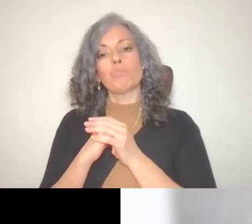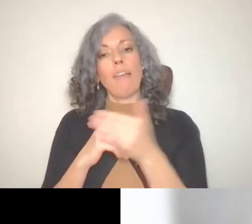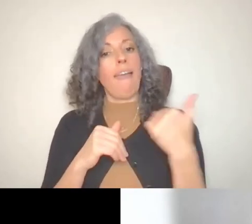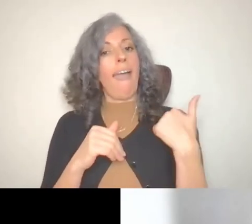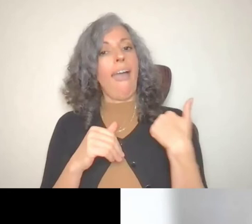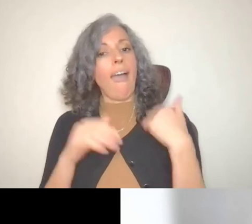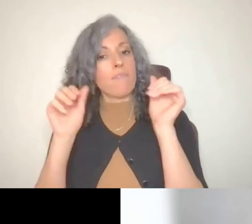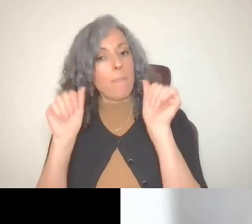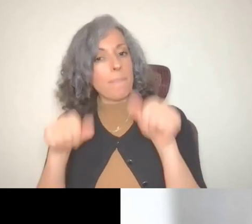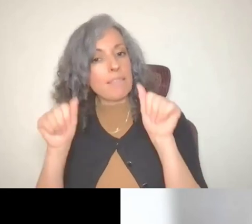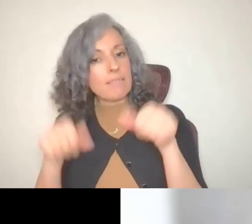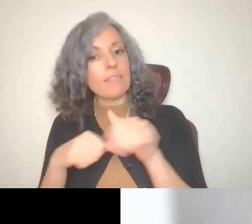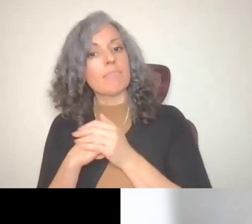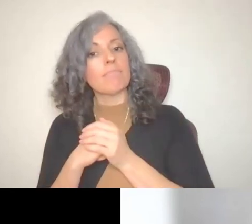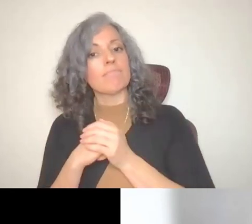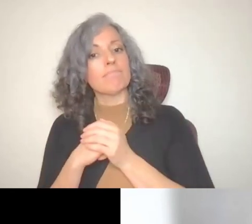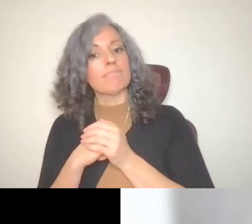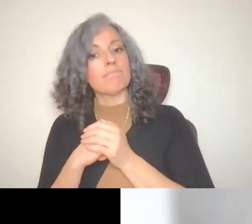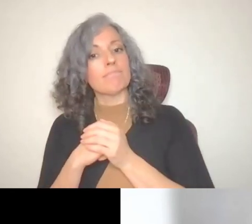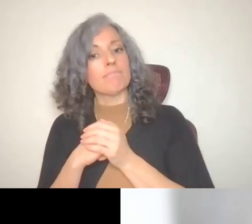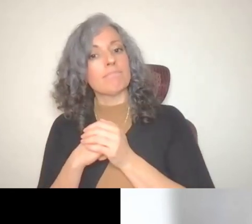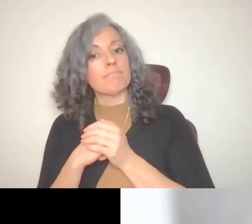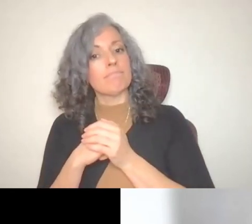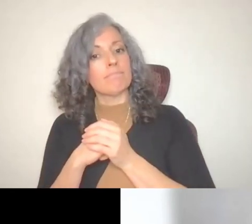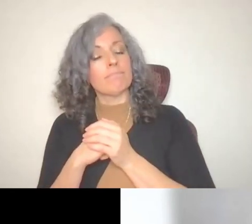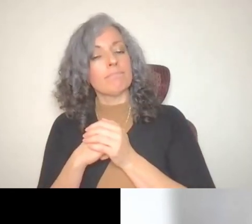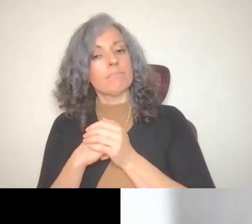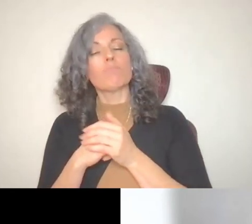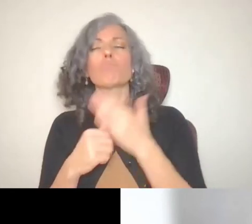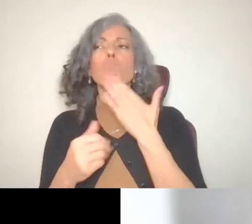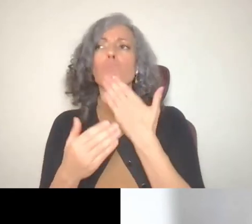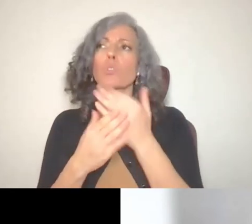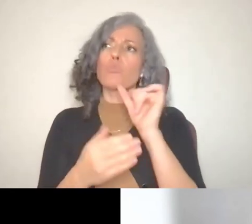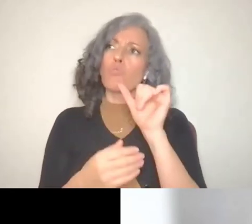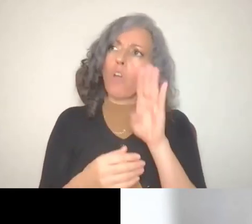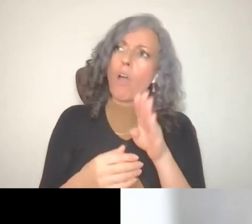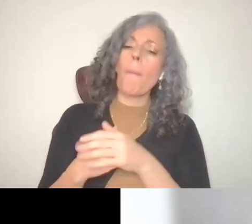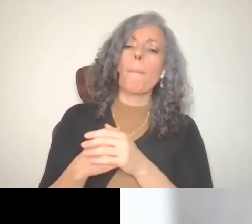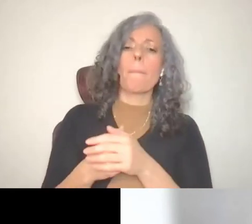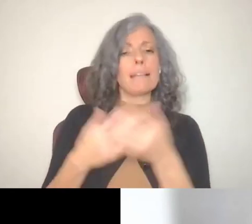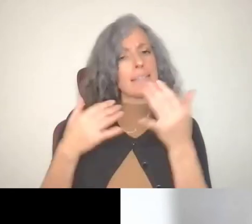you know, you had an ideal job and still maintain your benefits.